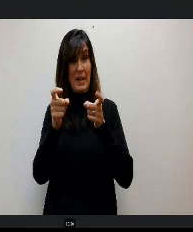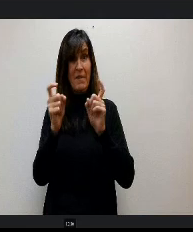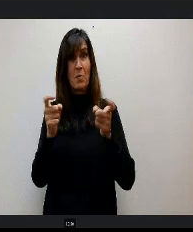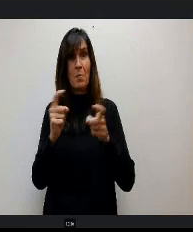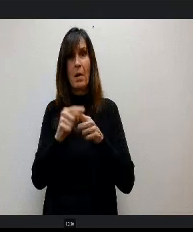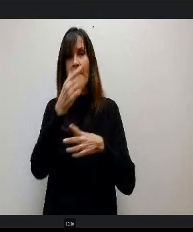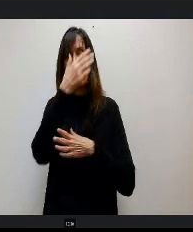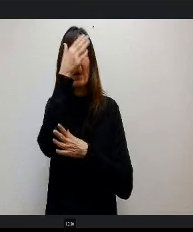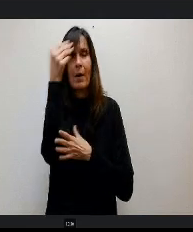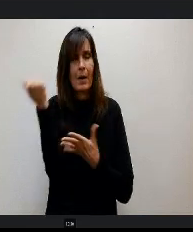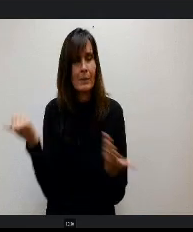Come on.